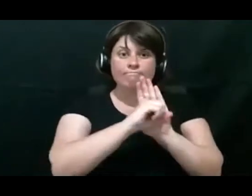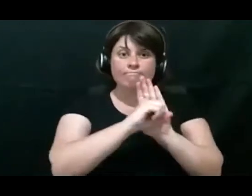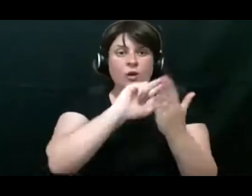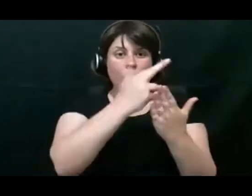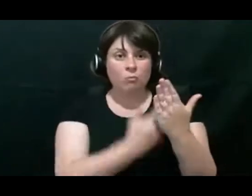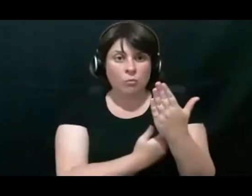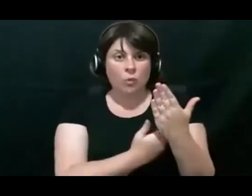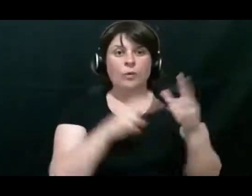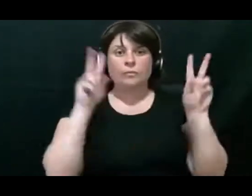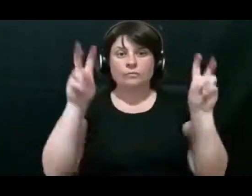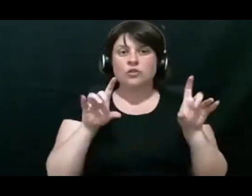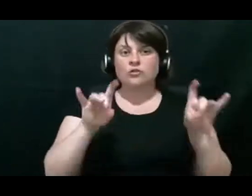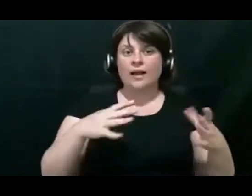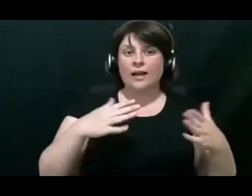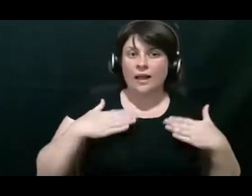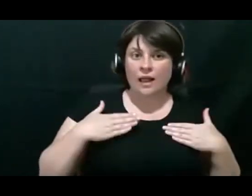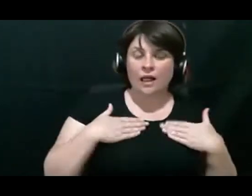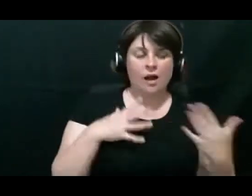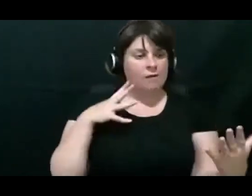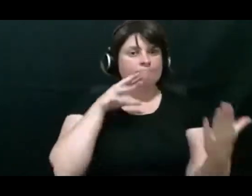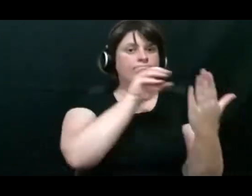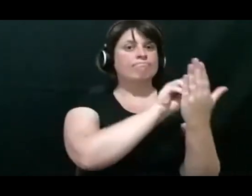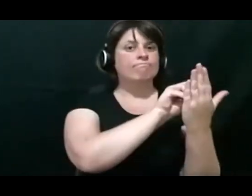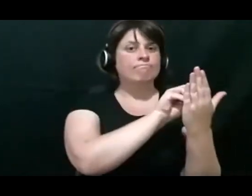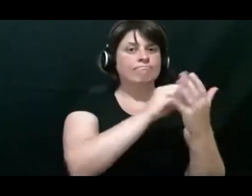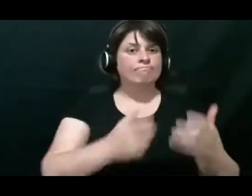And they include statistics on Australia's hearing and vision on the population.